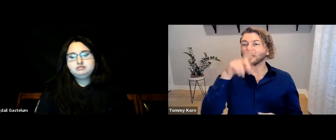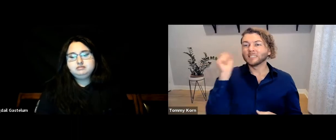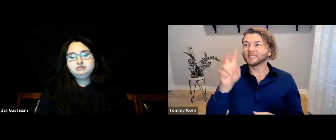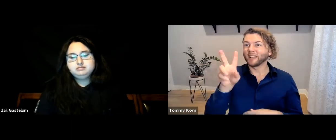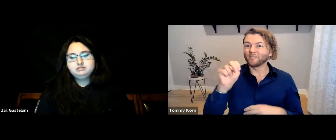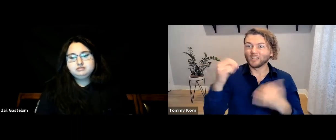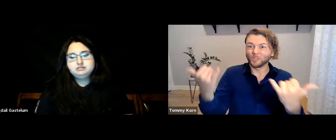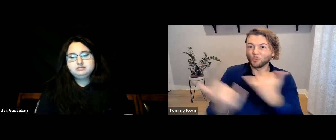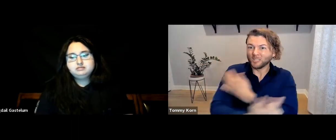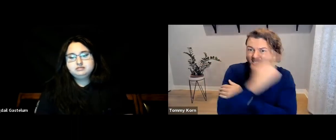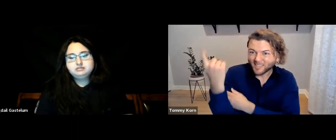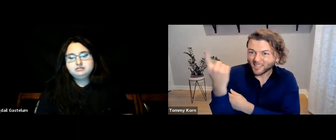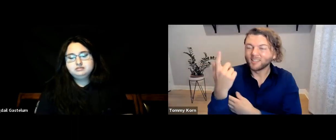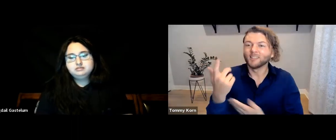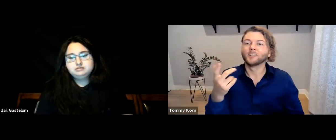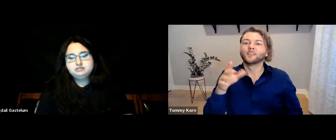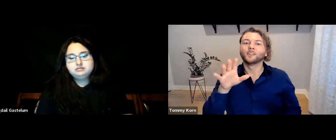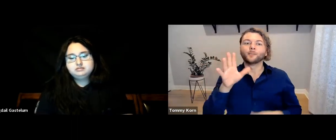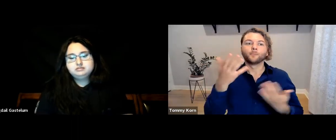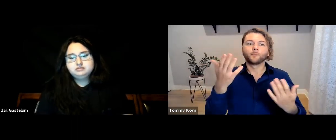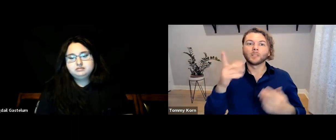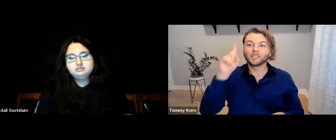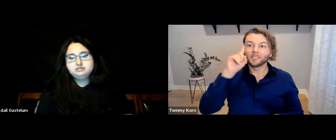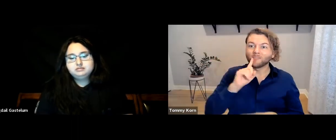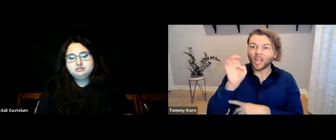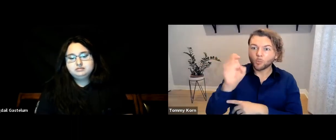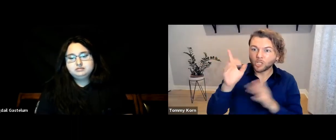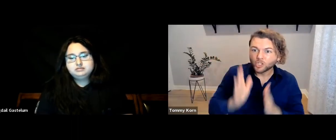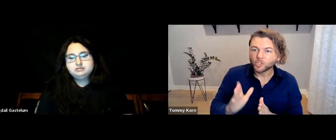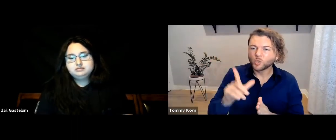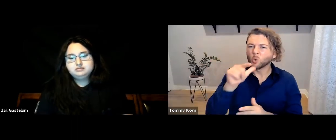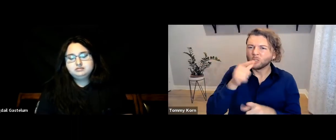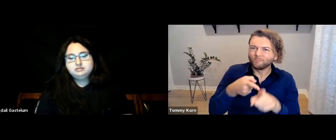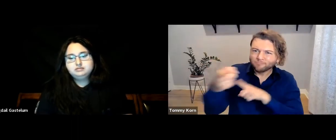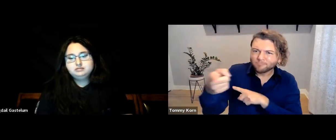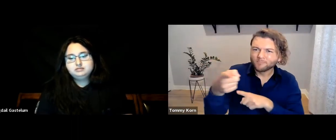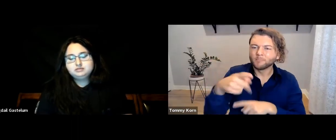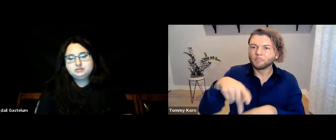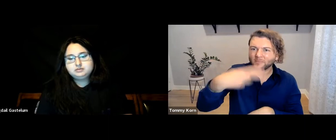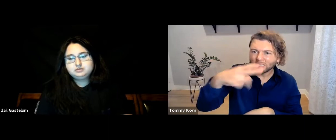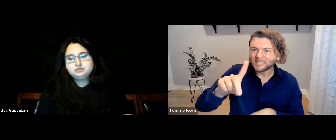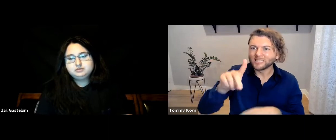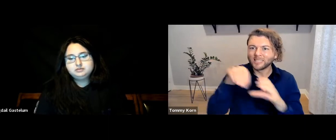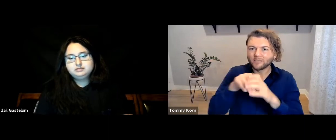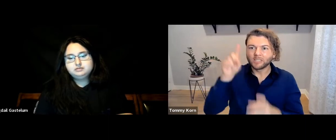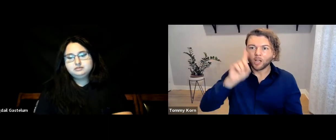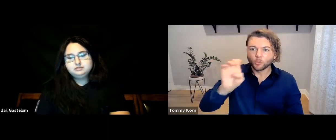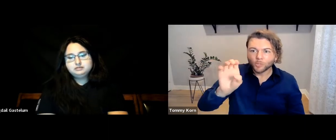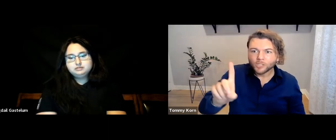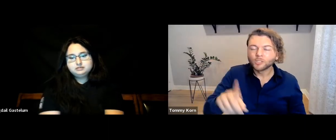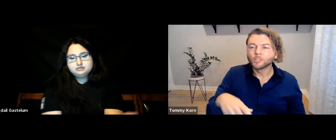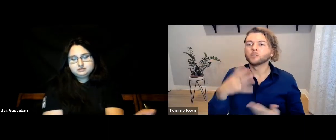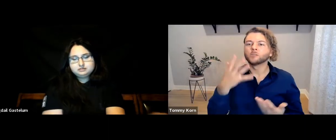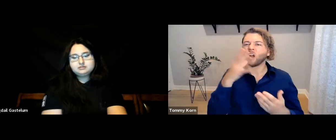[Tommy] Even to this day, Deaf professionals with PhDs in the field of Deaf education